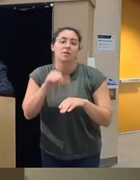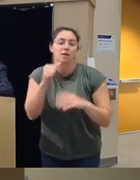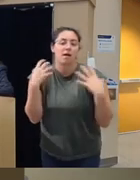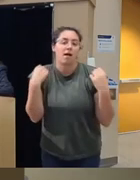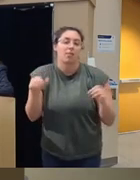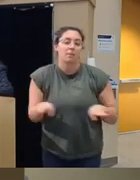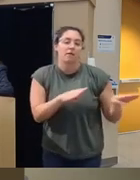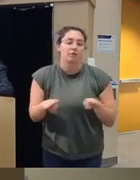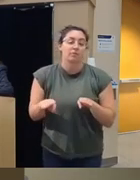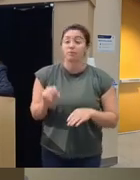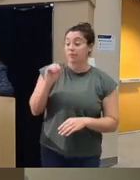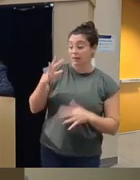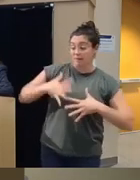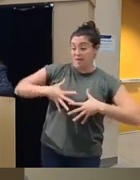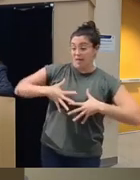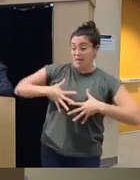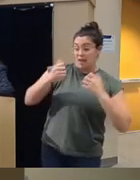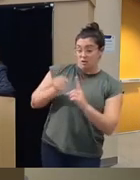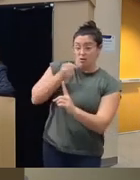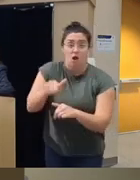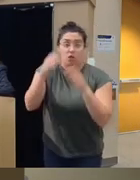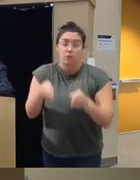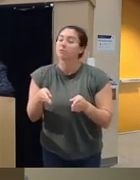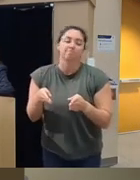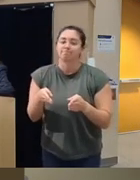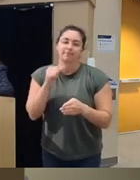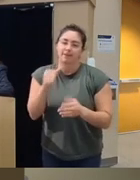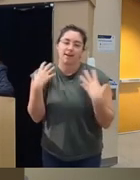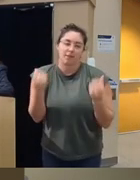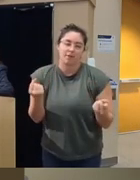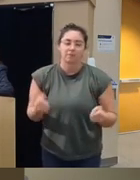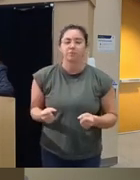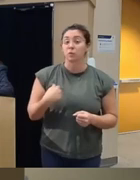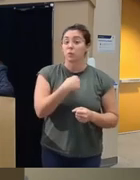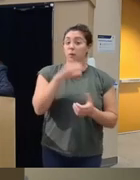harm to another person this can be unhealthy we believe everyone can learn new and healthier